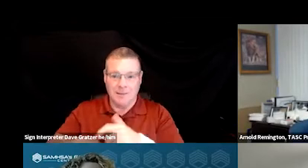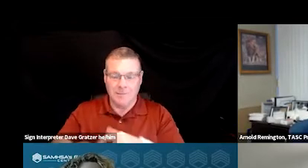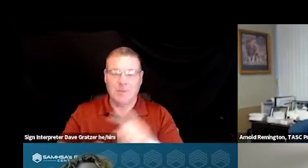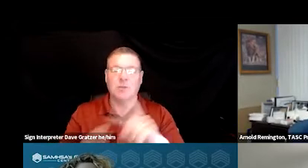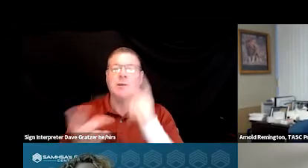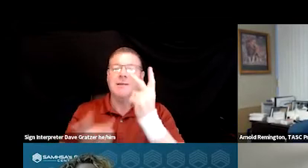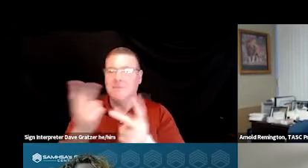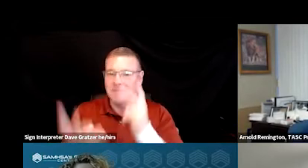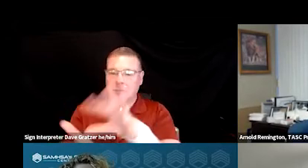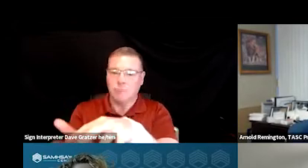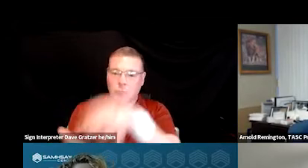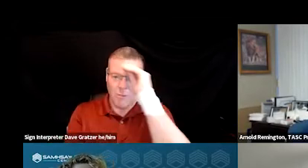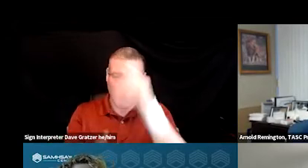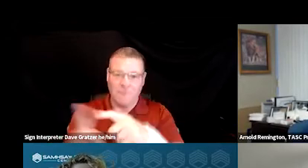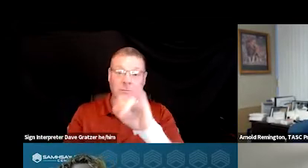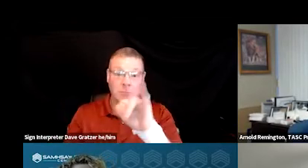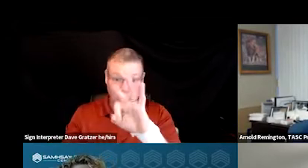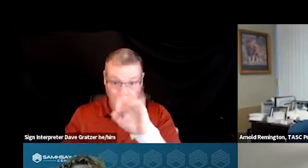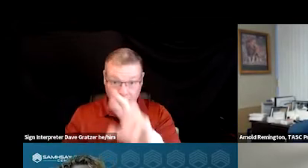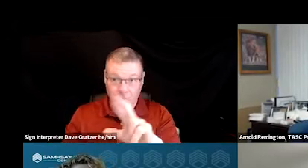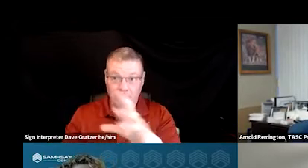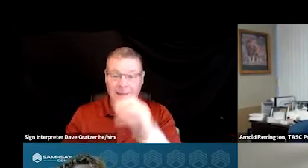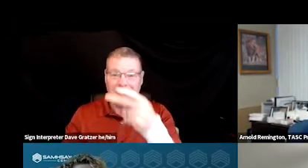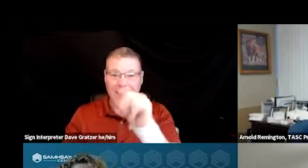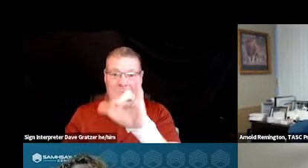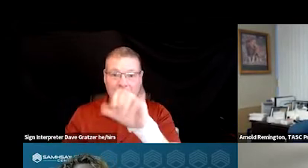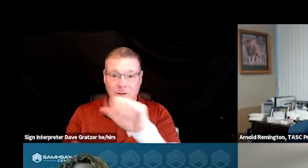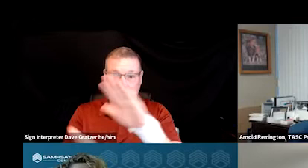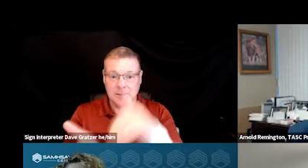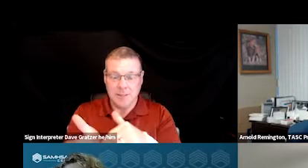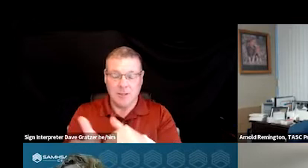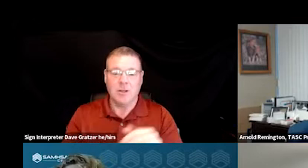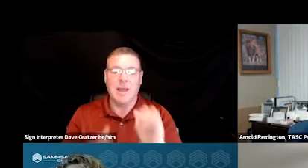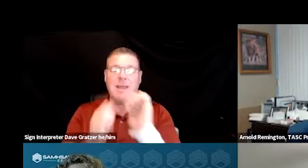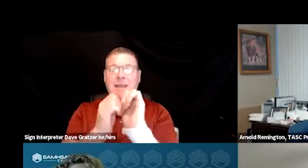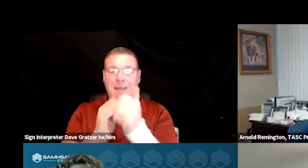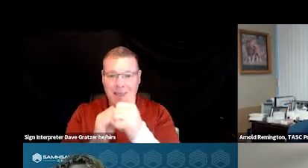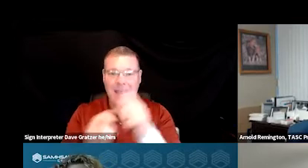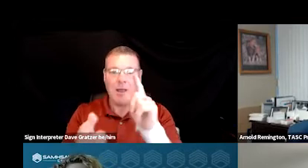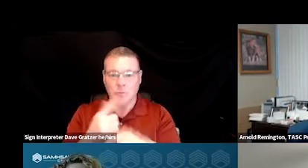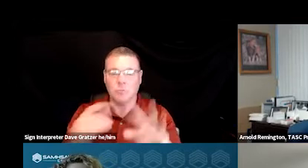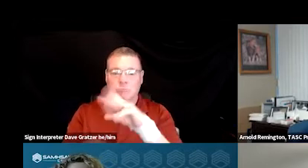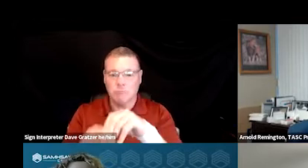and learn from Jennifer and the Harris Center, how to embed inside a 911 center.